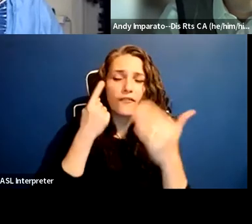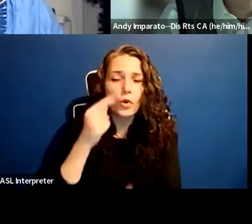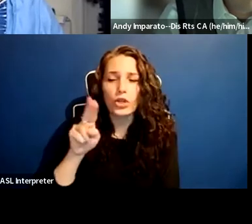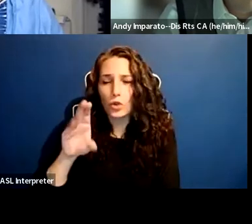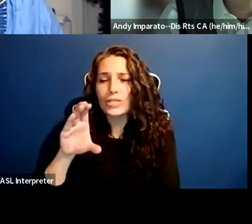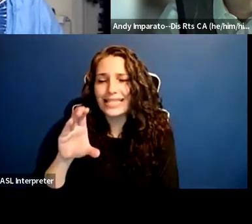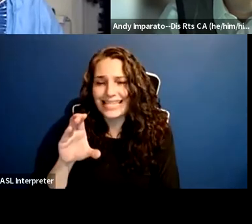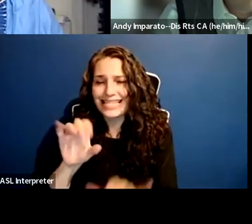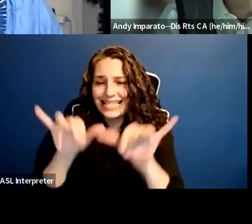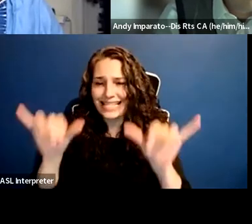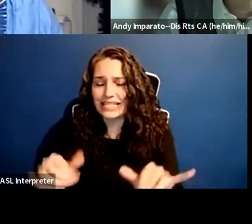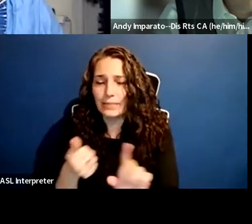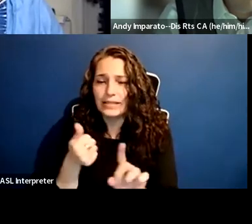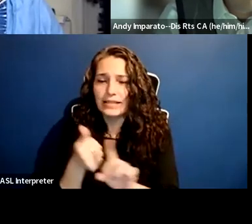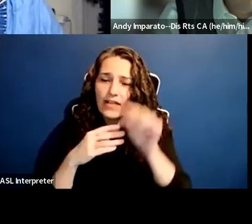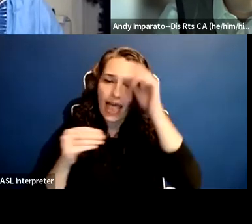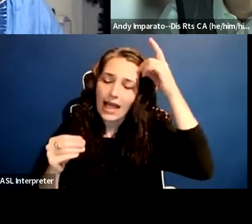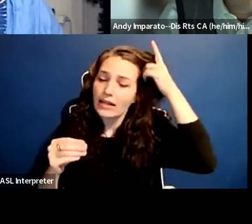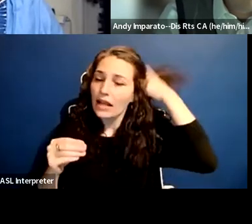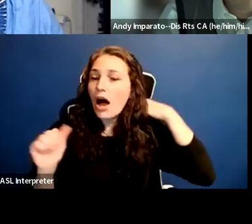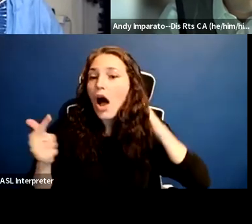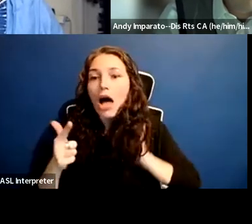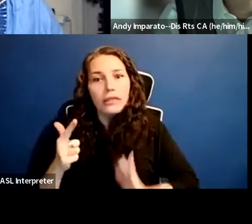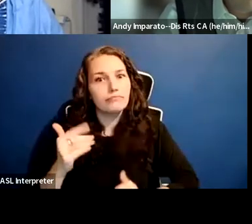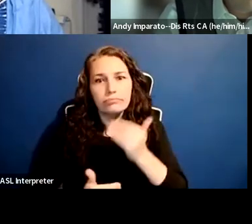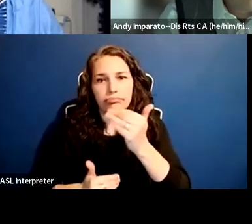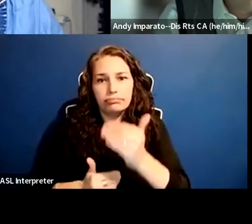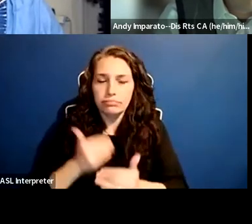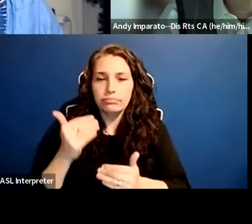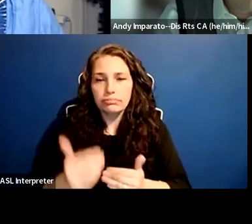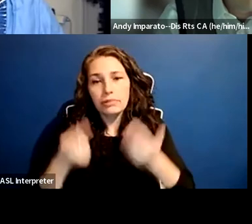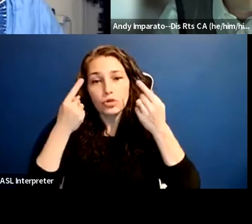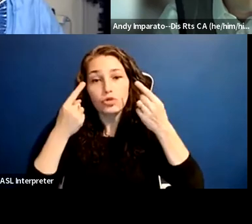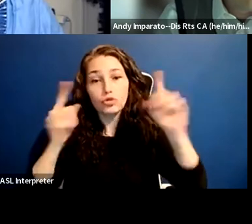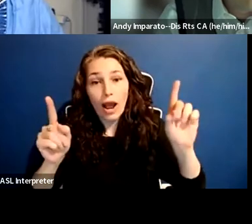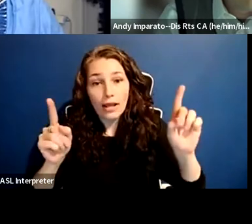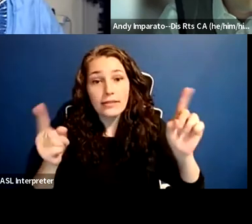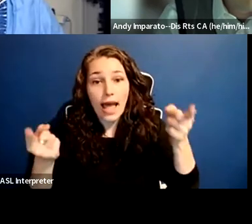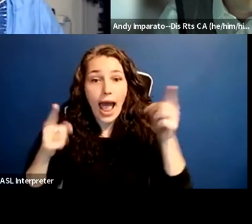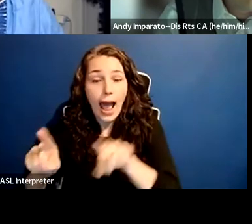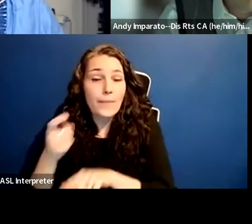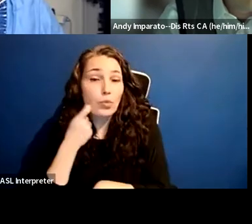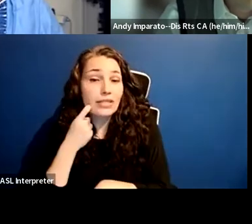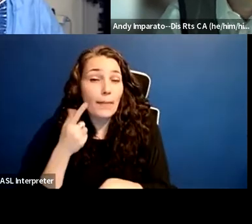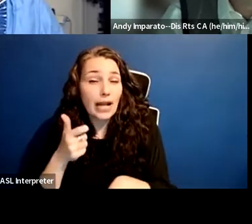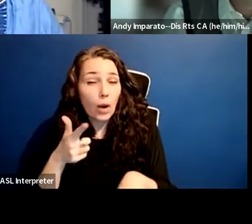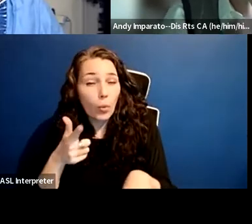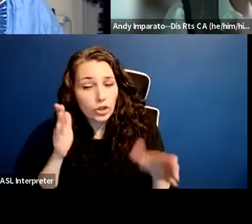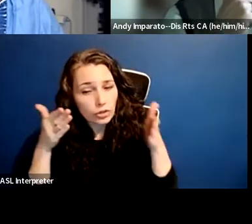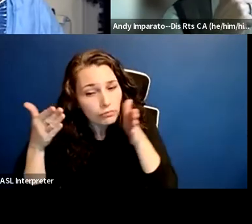and the strides that they have made recently. I want to call attention to a relatively new program